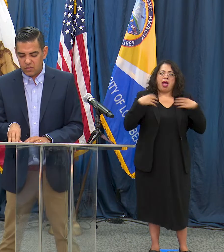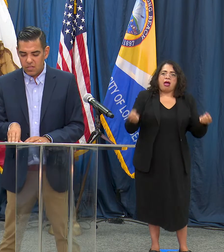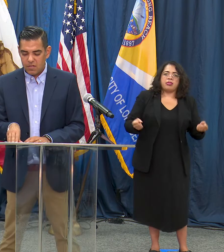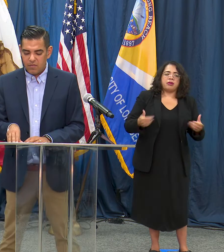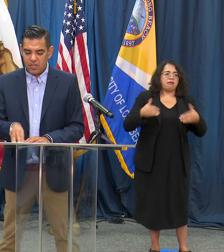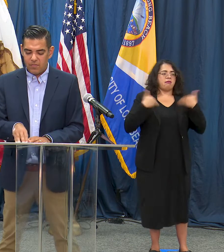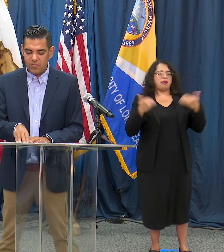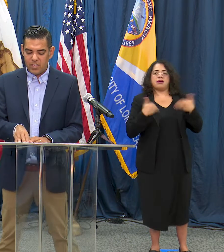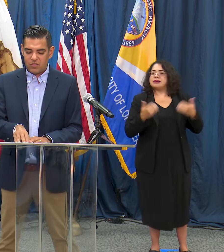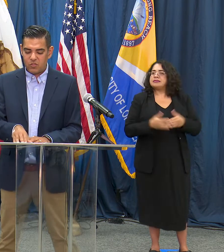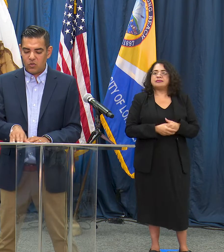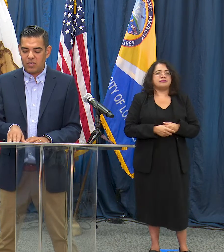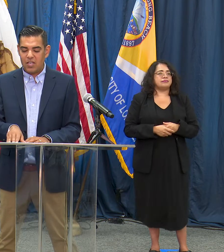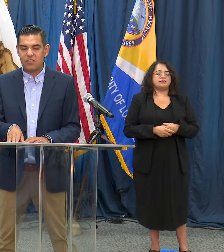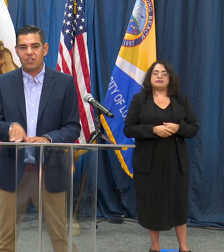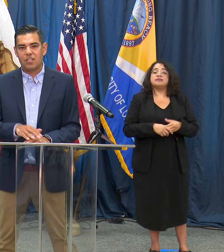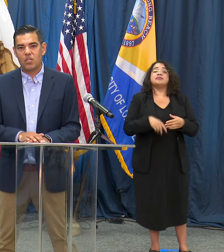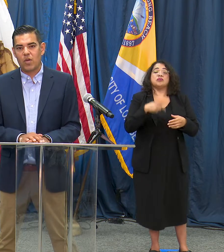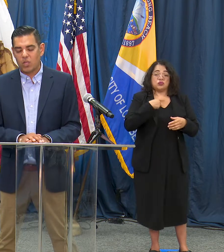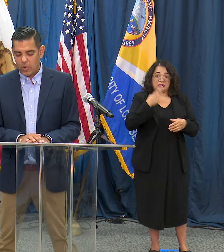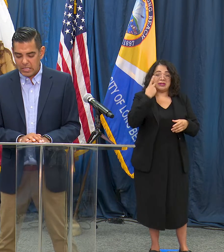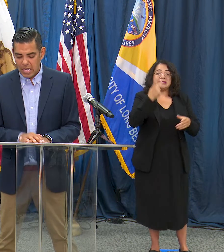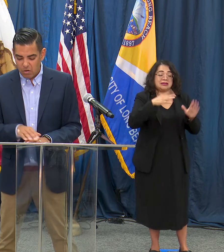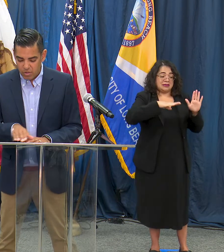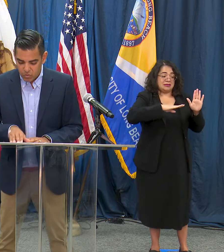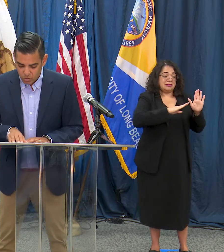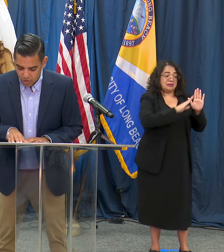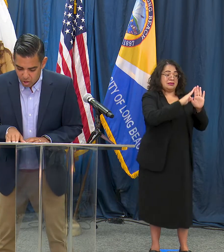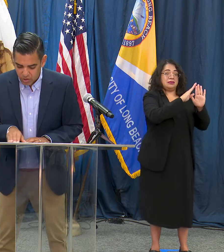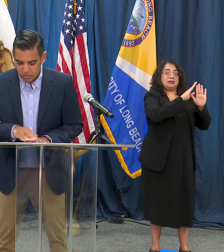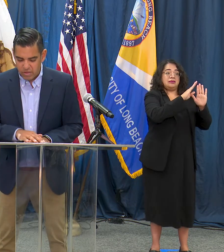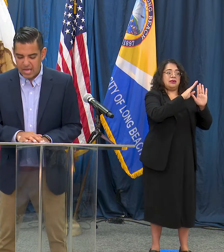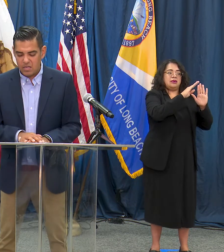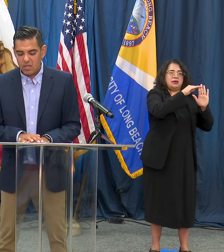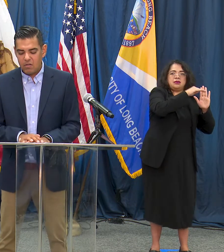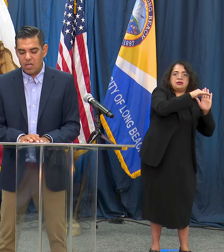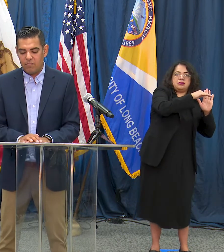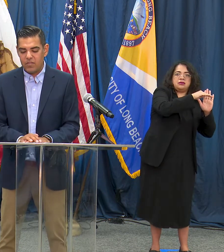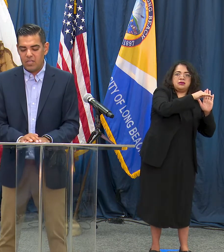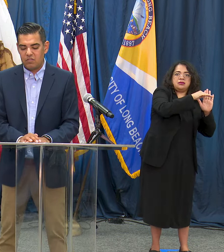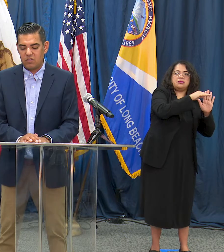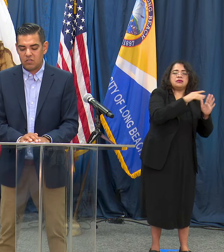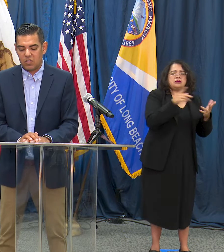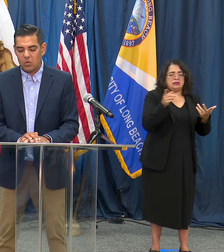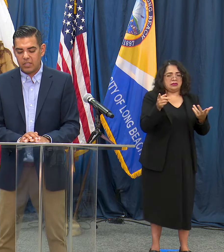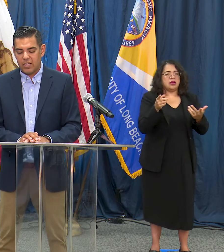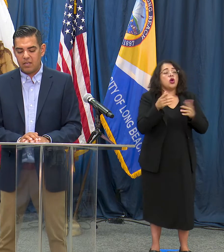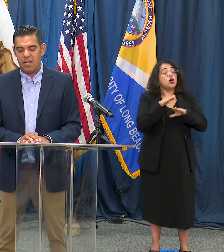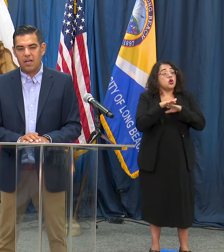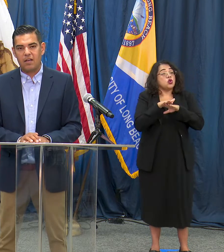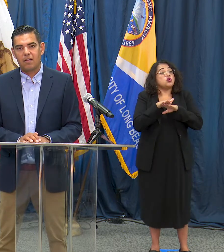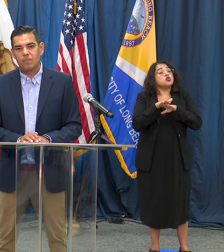it certainly isn't in any way going down and you could argue that it is slowly